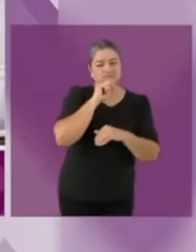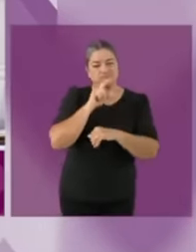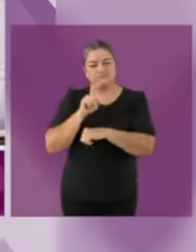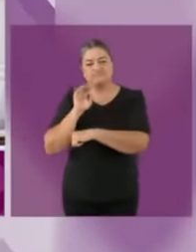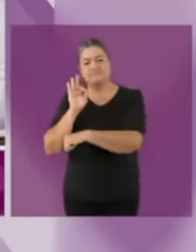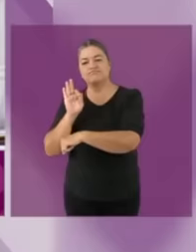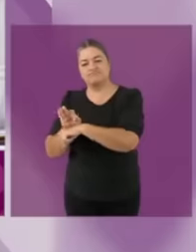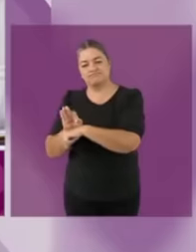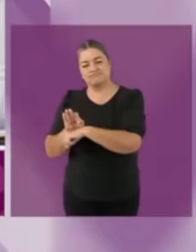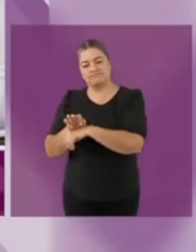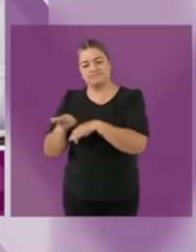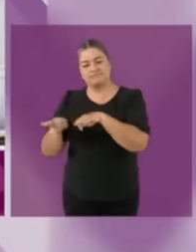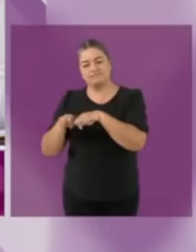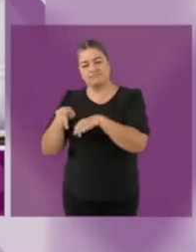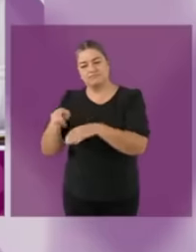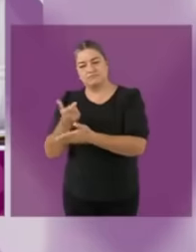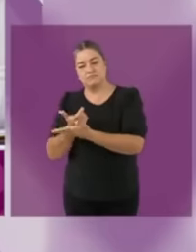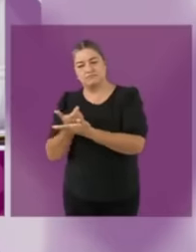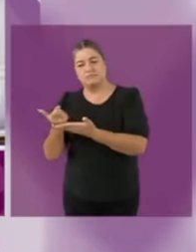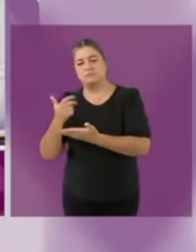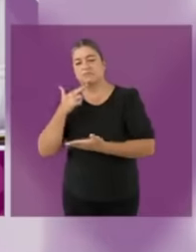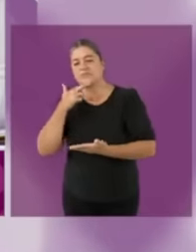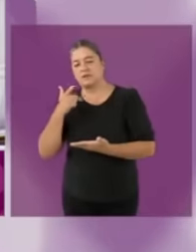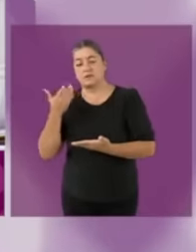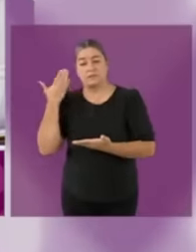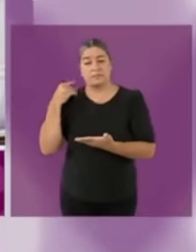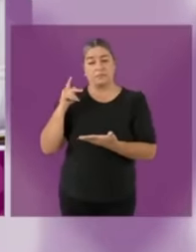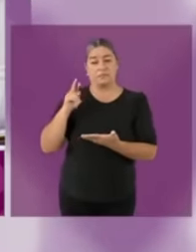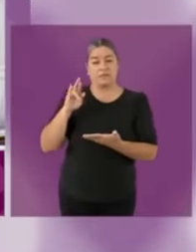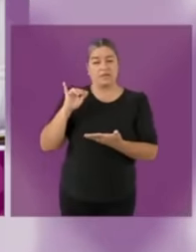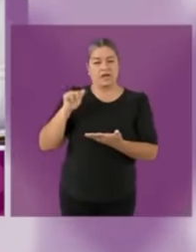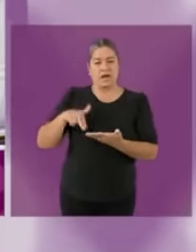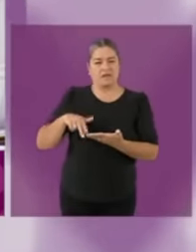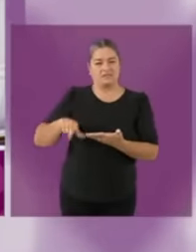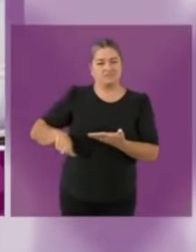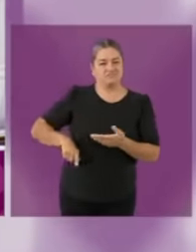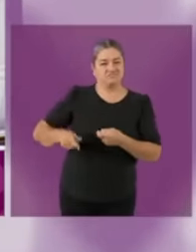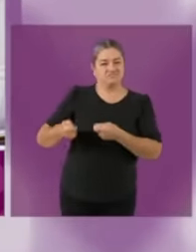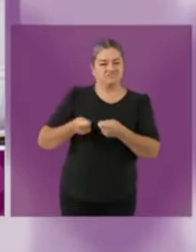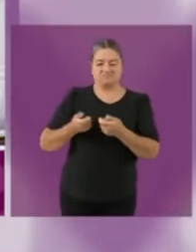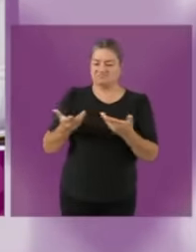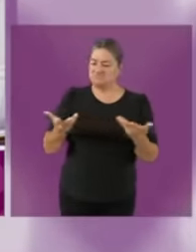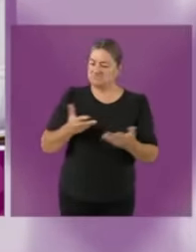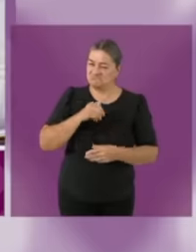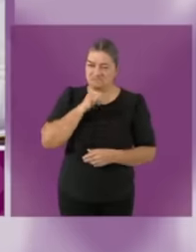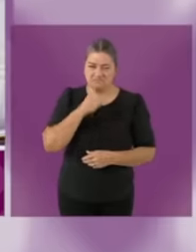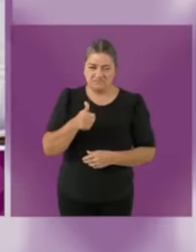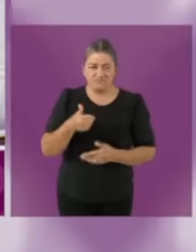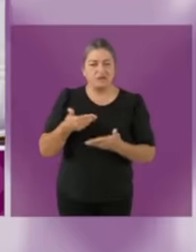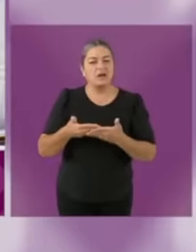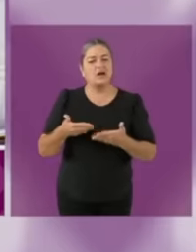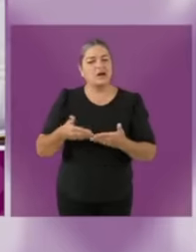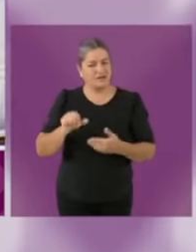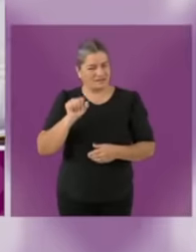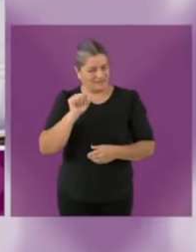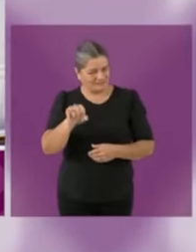recover pensions for workers and let's throw back the laws of 97 and 2007 of